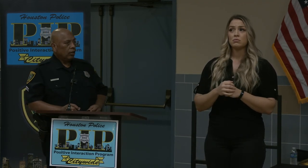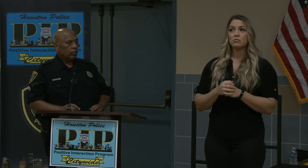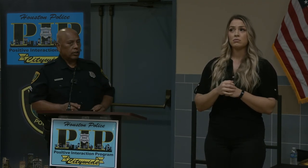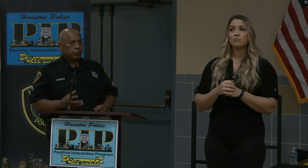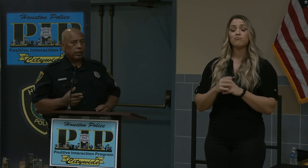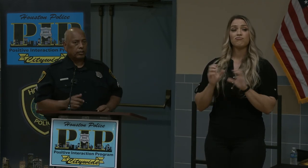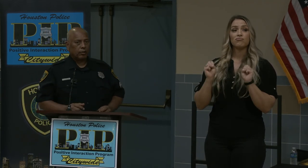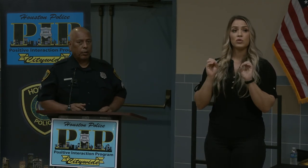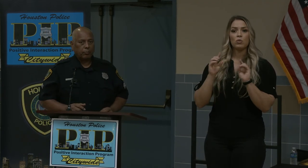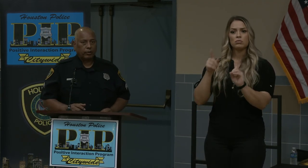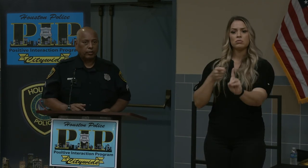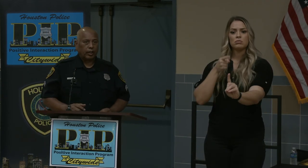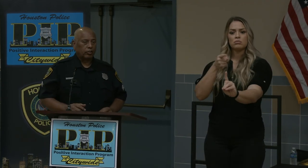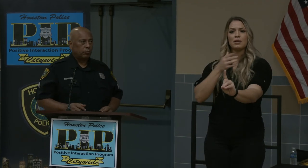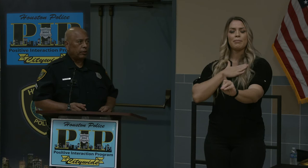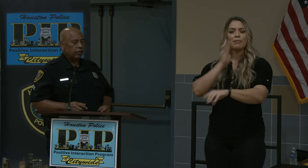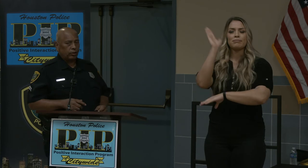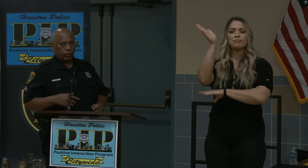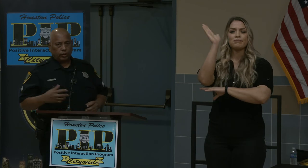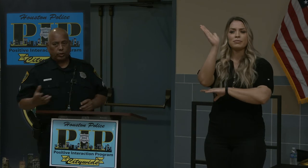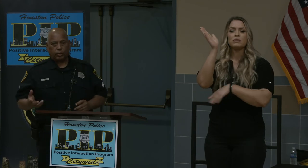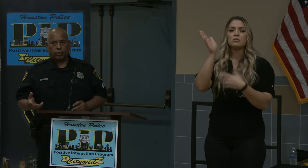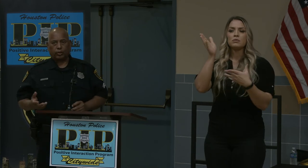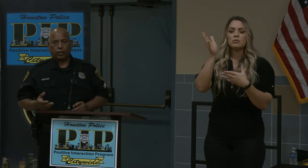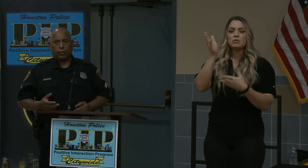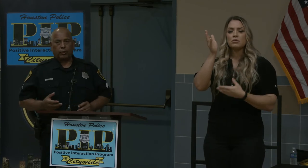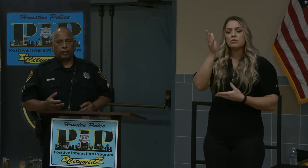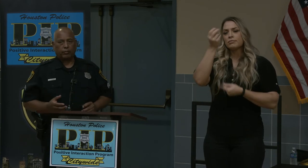so the objectives of my presentation is basically to introduce you to the metal theft